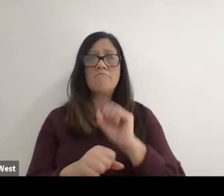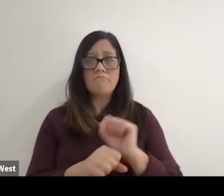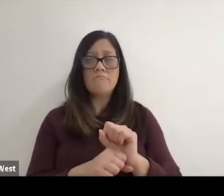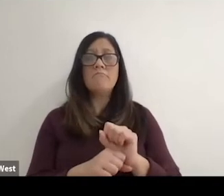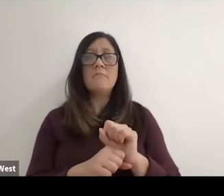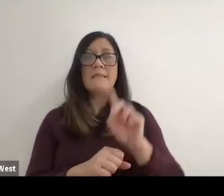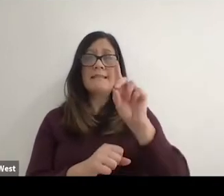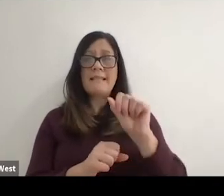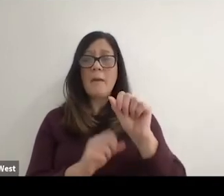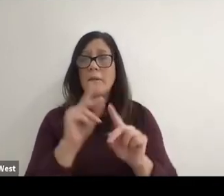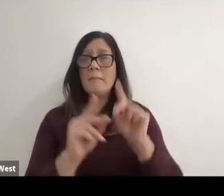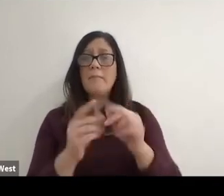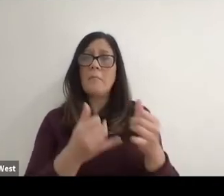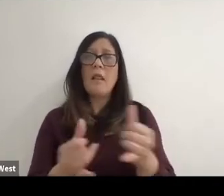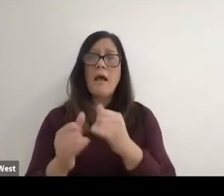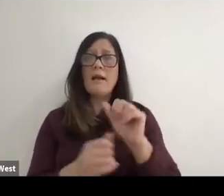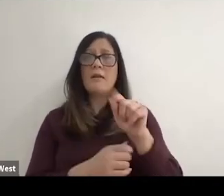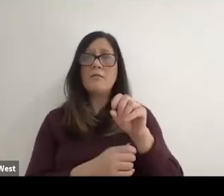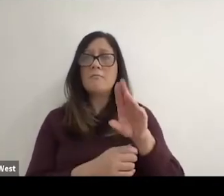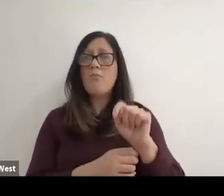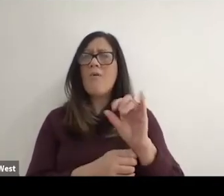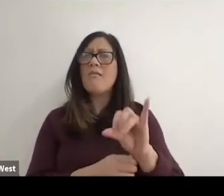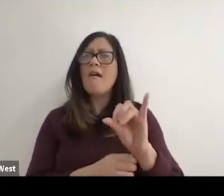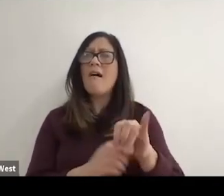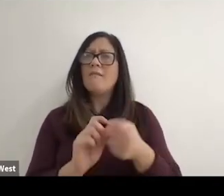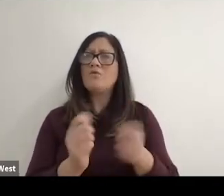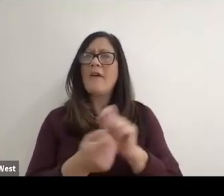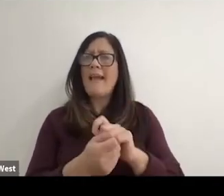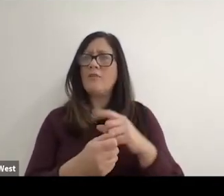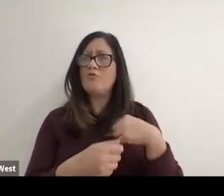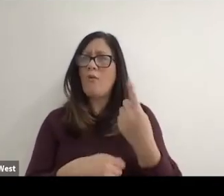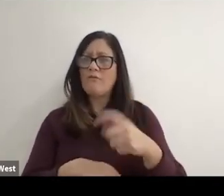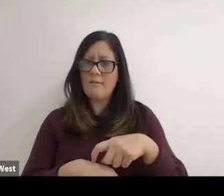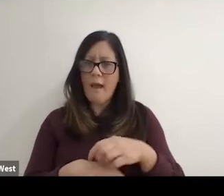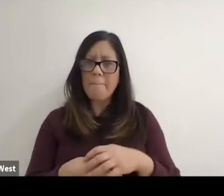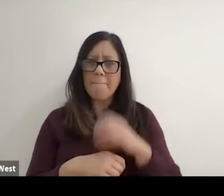and so that had to be changed overtime, and I think we really came together.